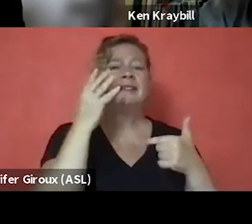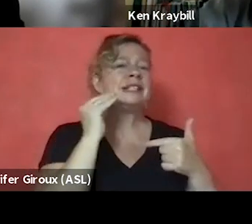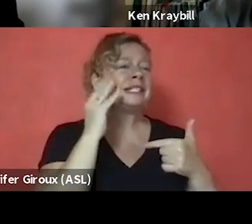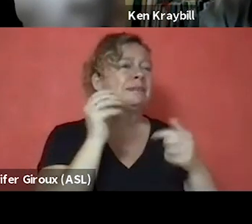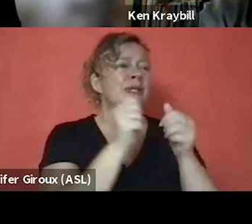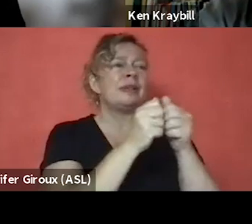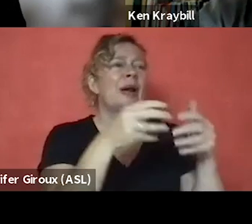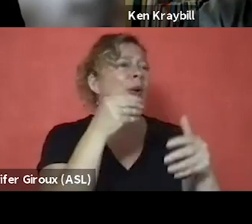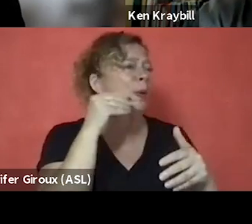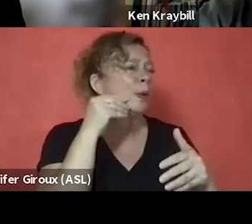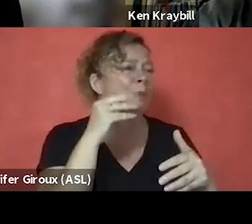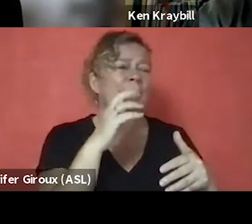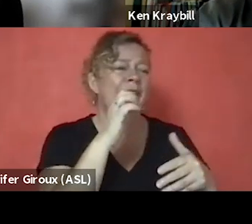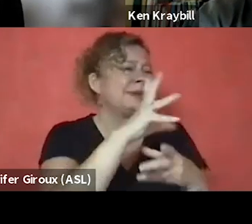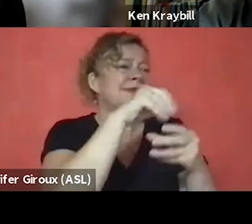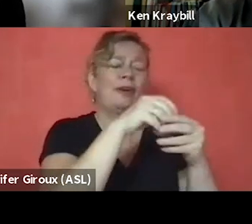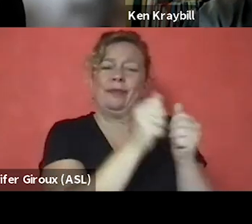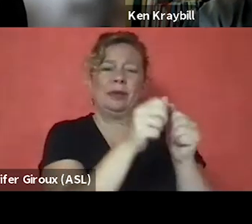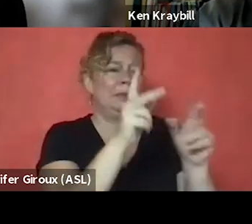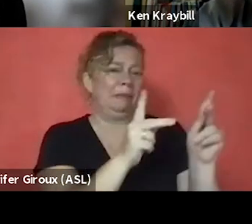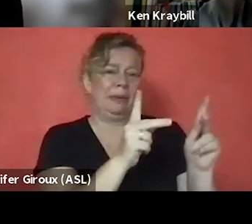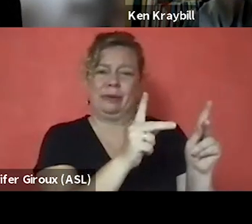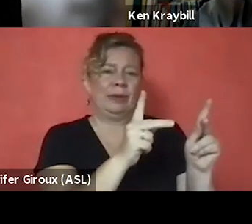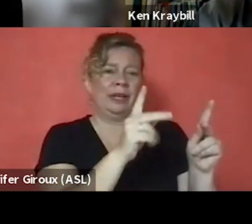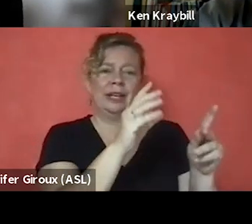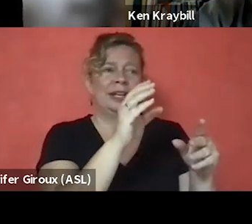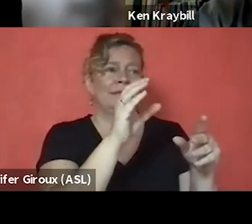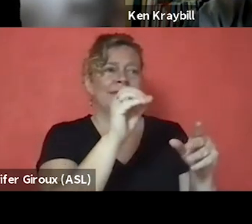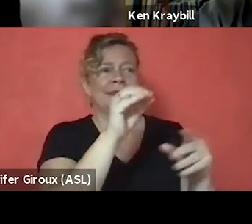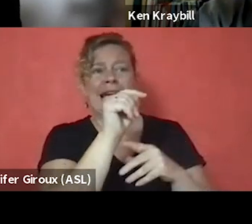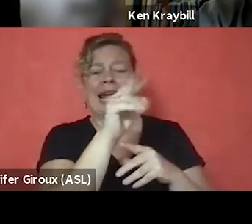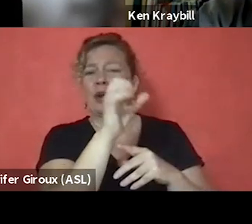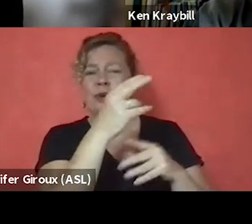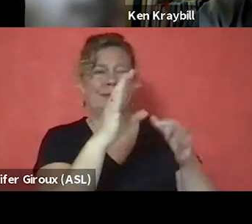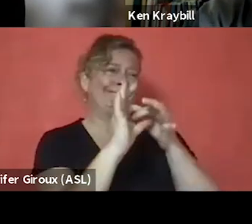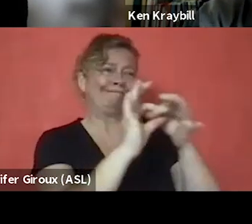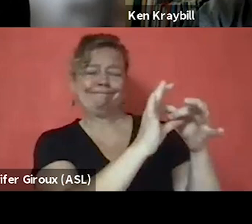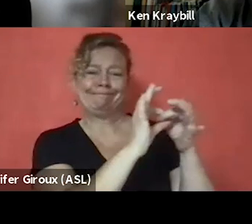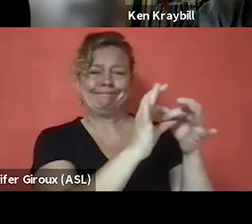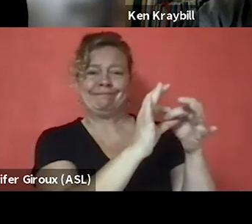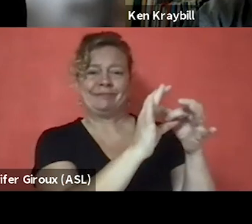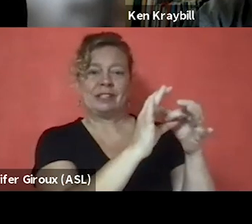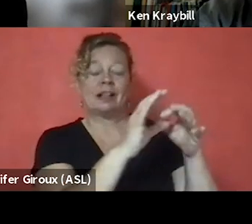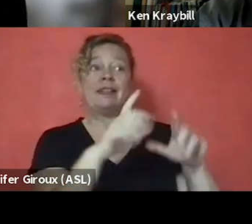to engage with people in outreach. The lived experience of homelessness certainly helps